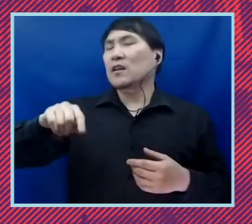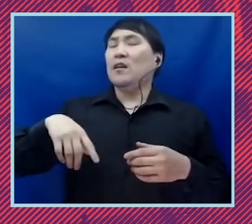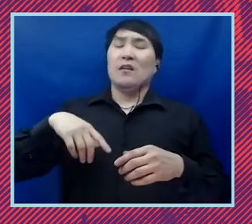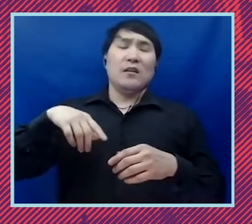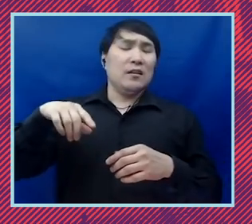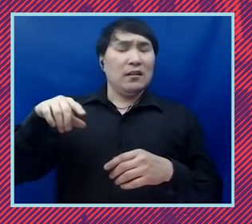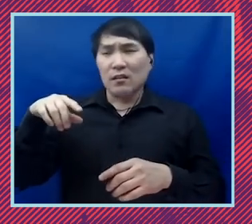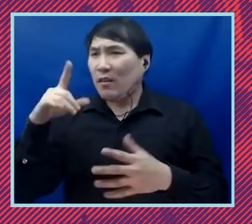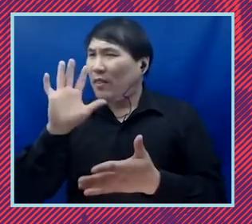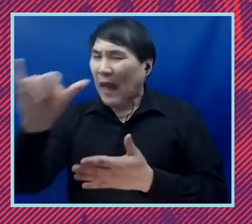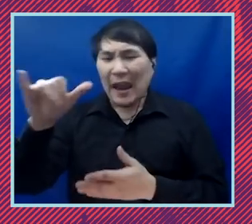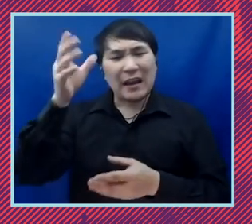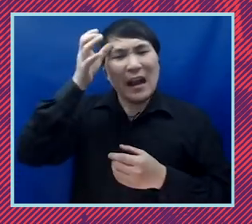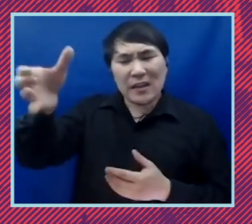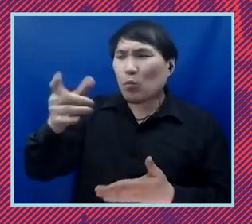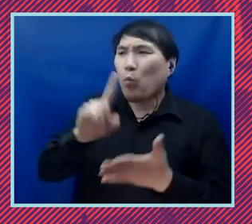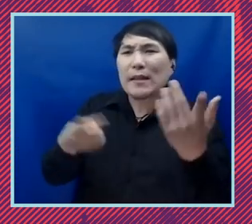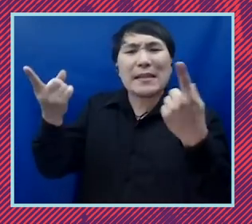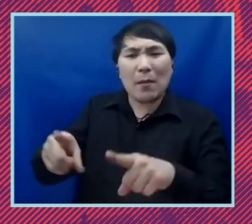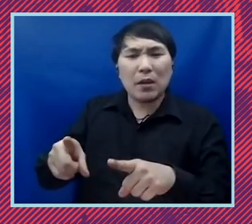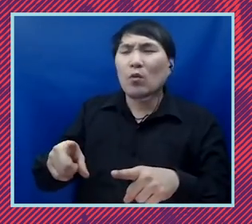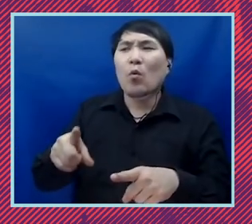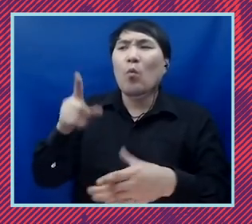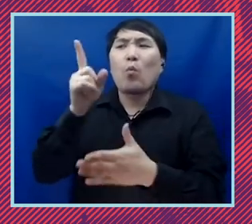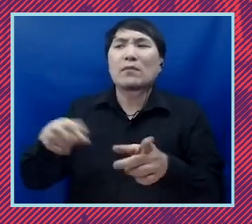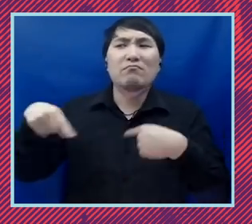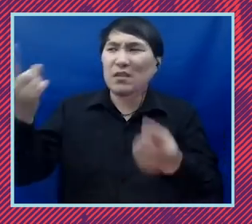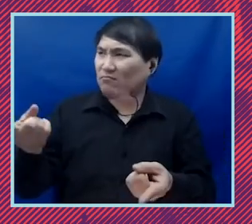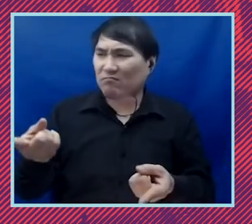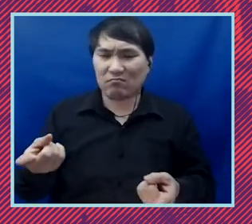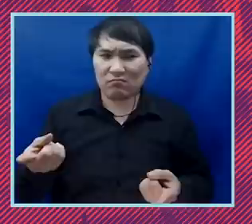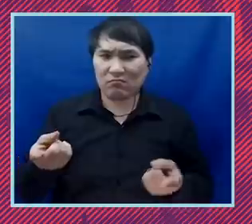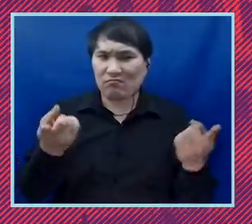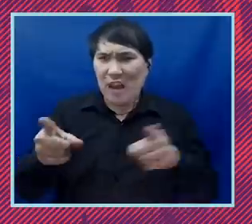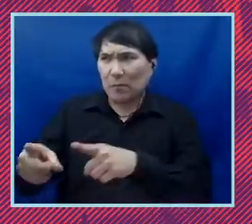of the water front of what's happened over the last about three weeks, almost a month,